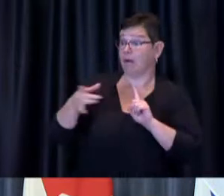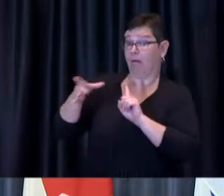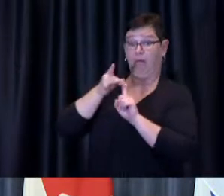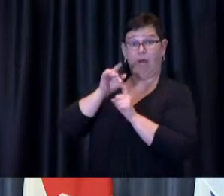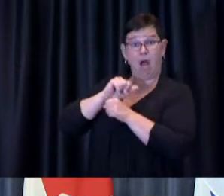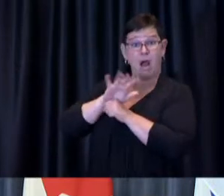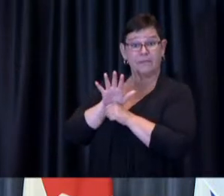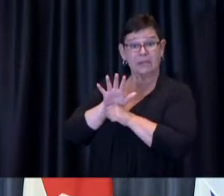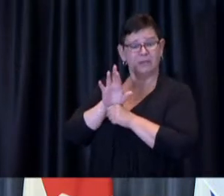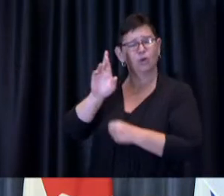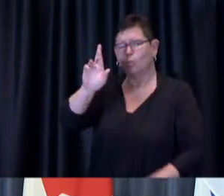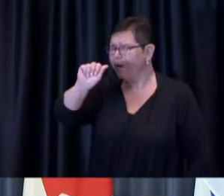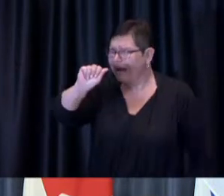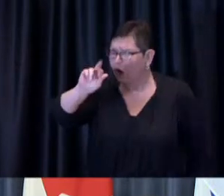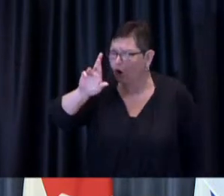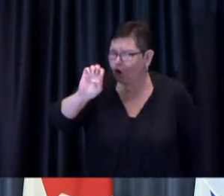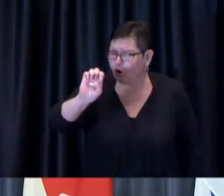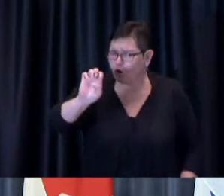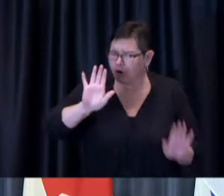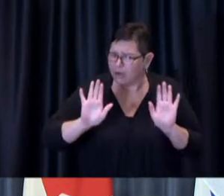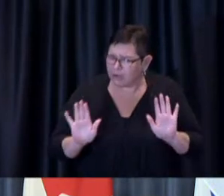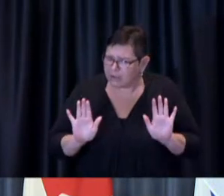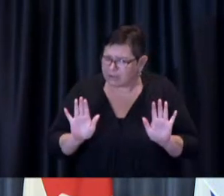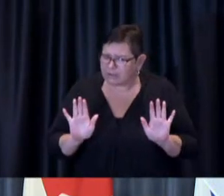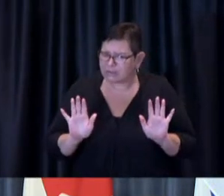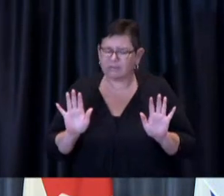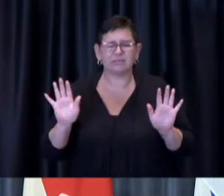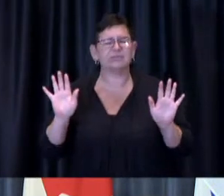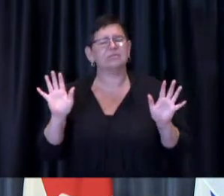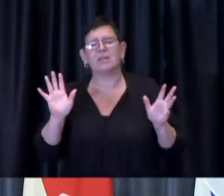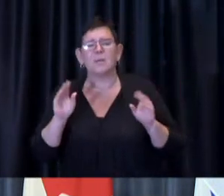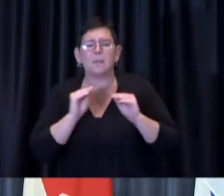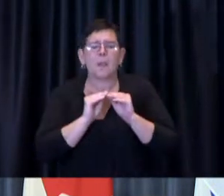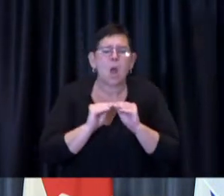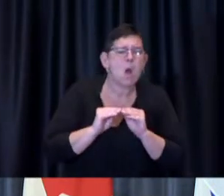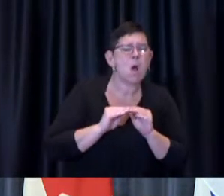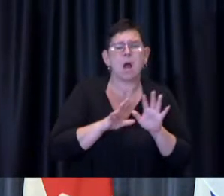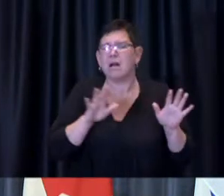There's not much more to add to what doctors and scientists are already saying,